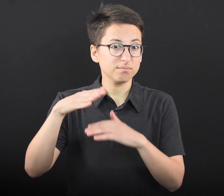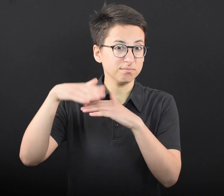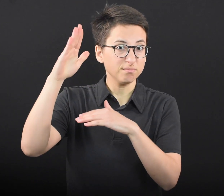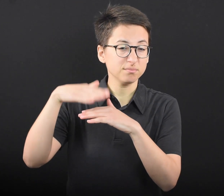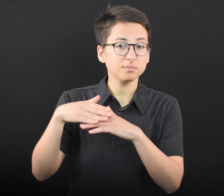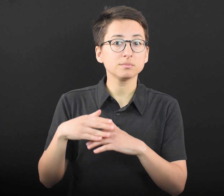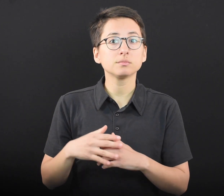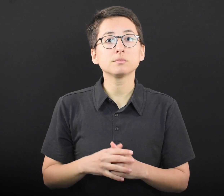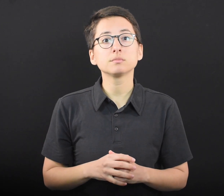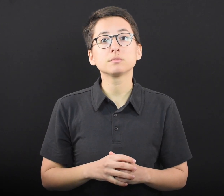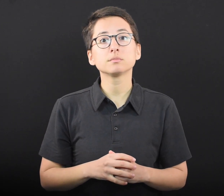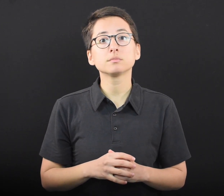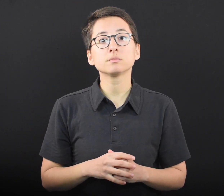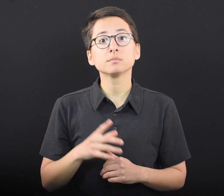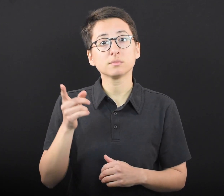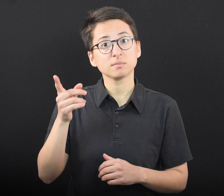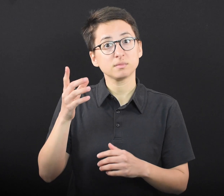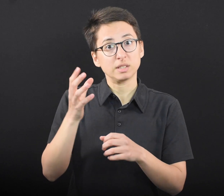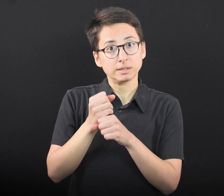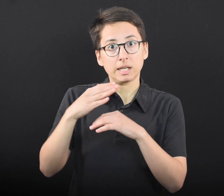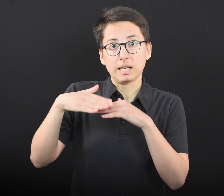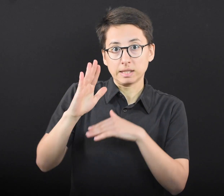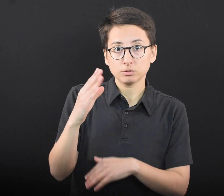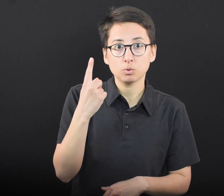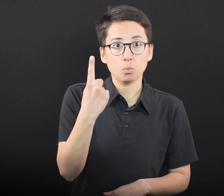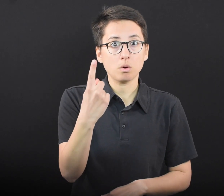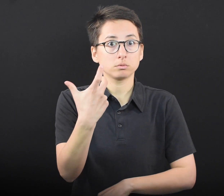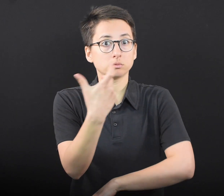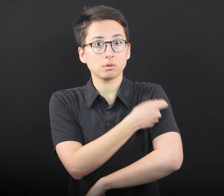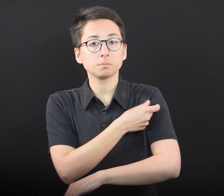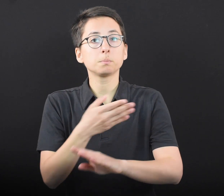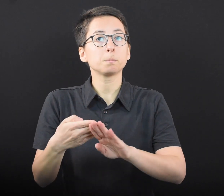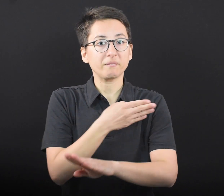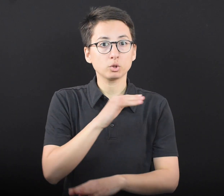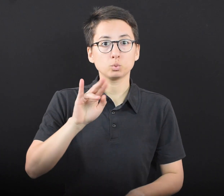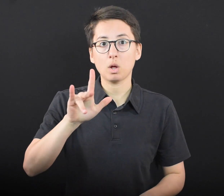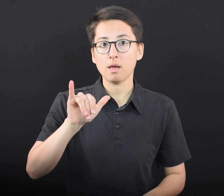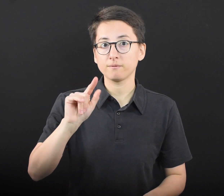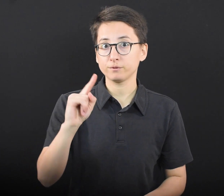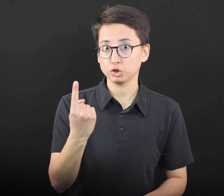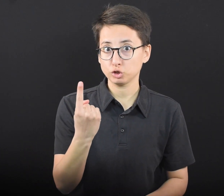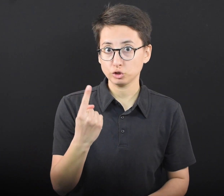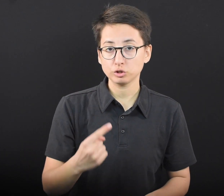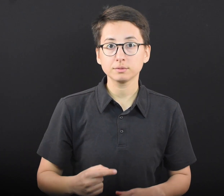Minnesotans – get at least one dose of the vaccine, but no later than July 1.